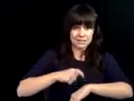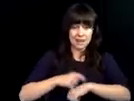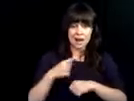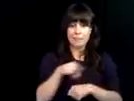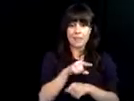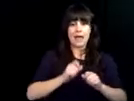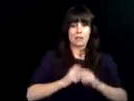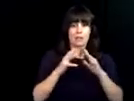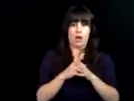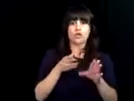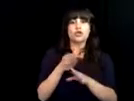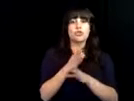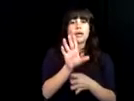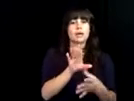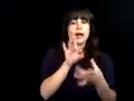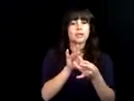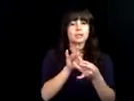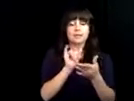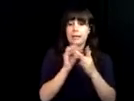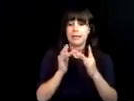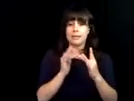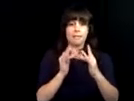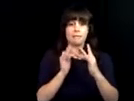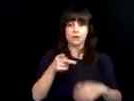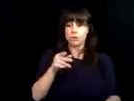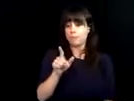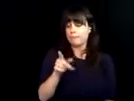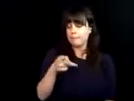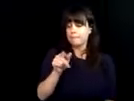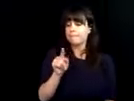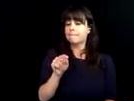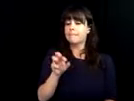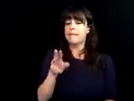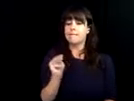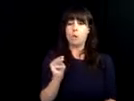of COVID-19 in early 2020. In record time